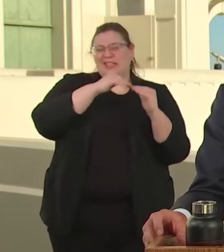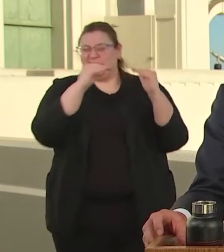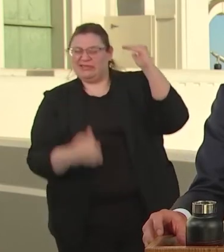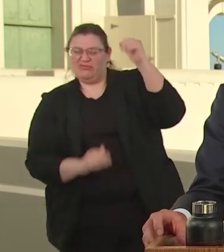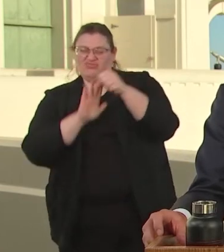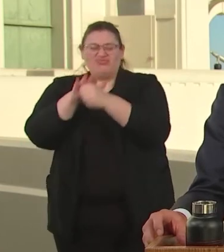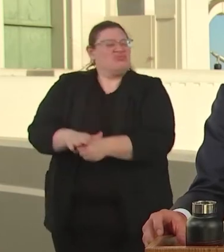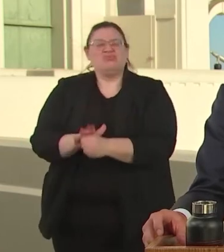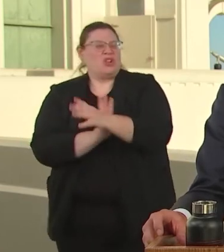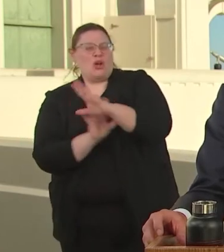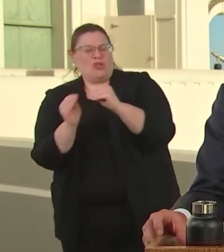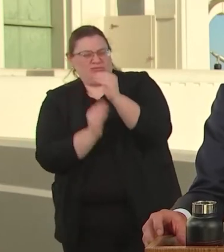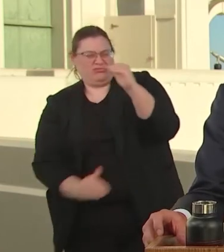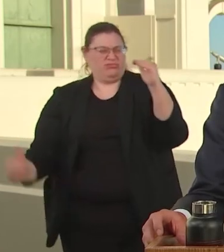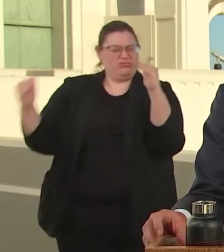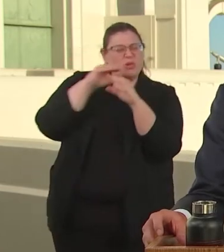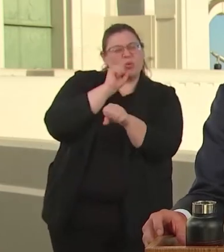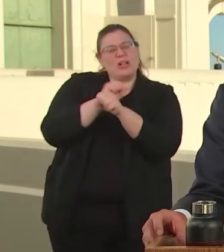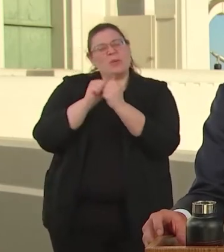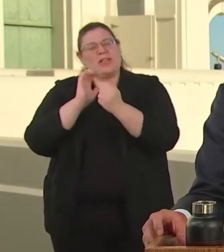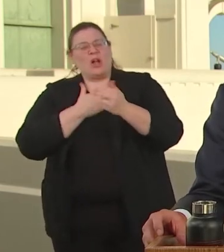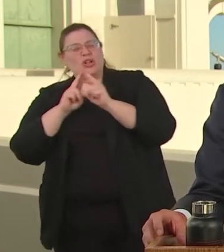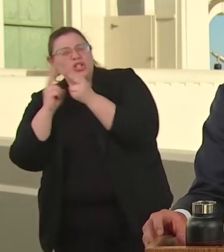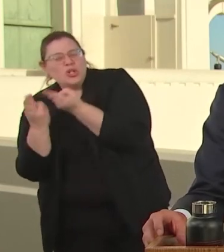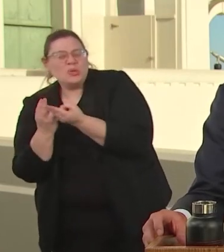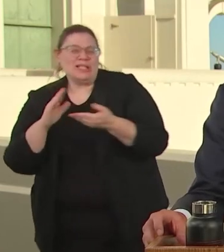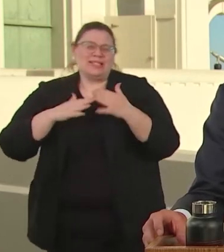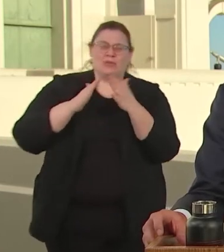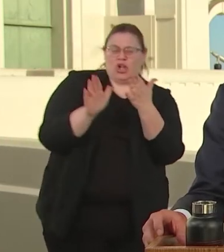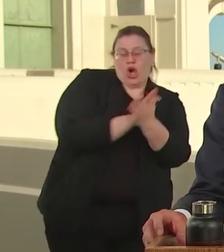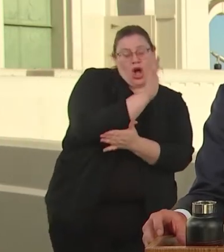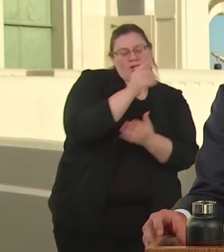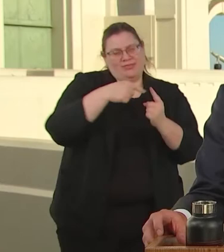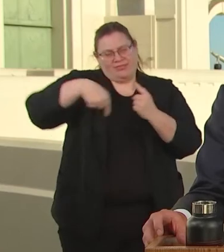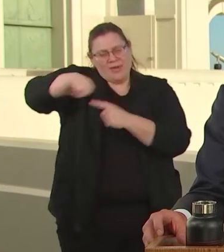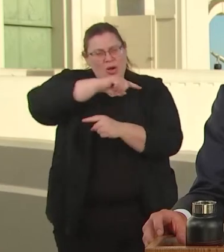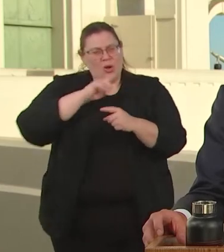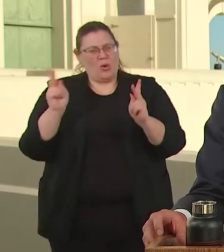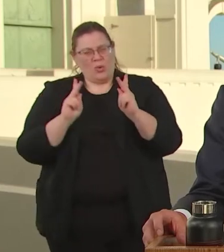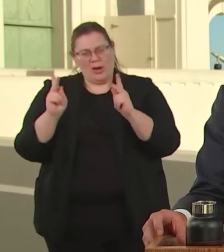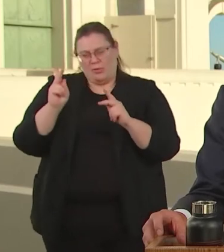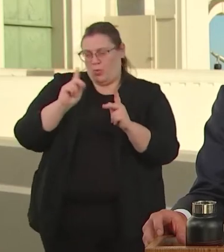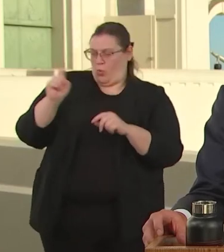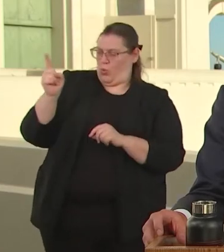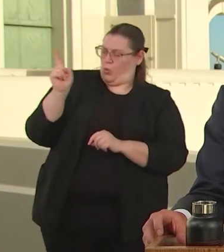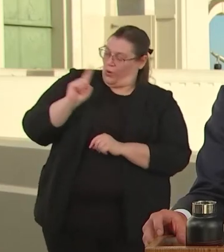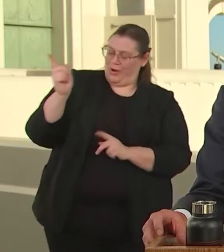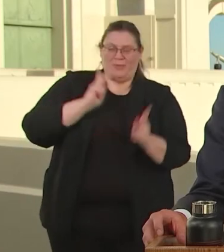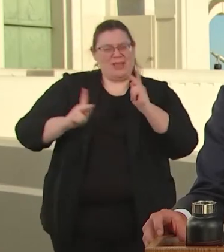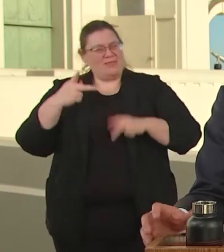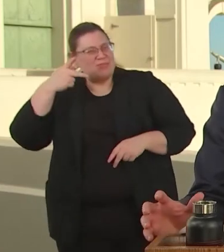WITH COMMUNITY COLLEGE IN NEIGHBORHOODS WHERE LOW INCOME RESIDENTS LIVE. THAT'S THE FOUNDATION FOR A